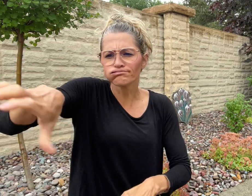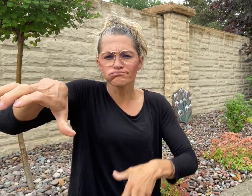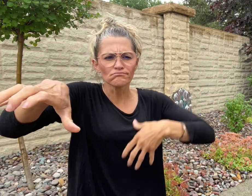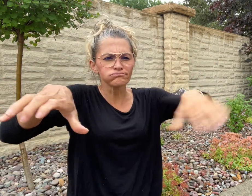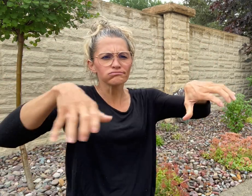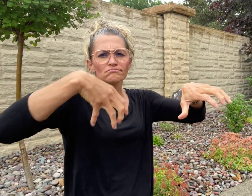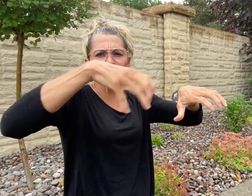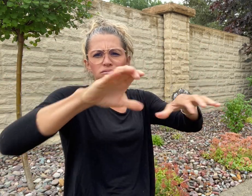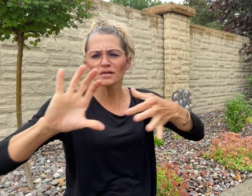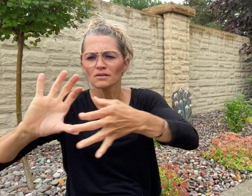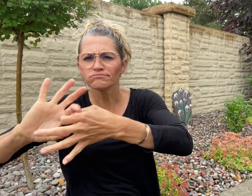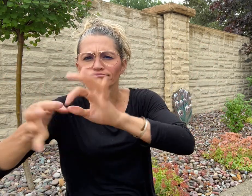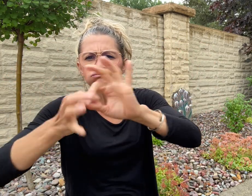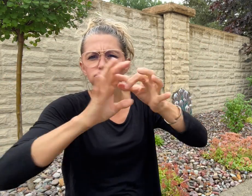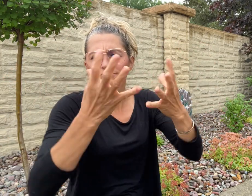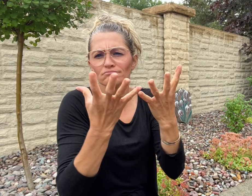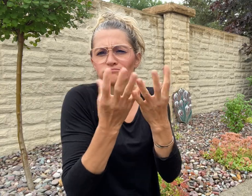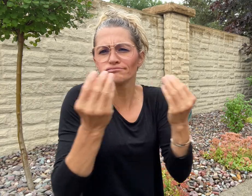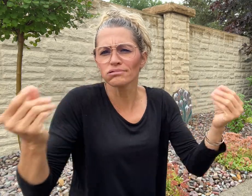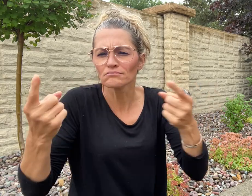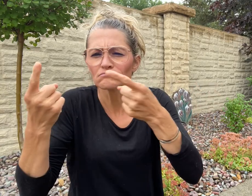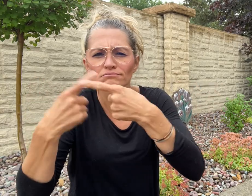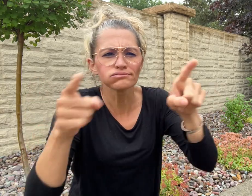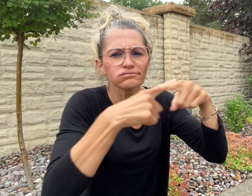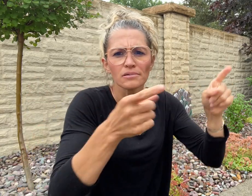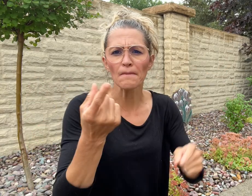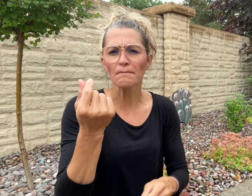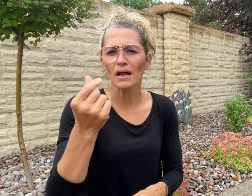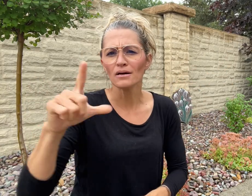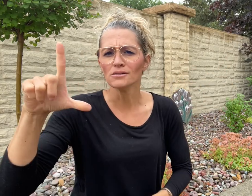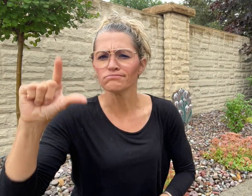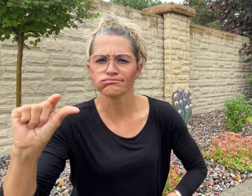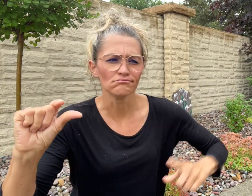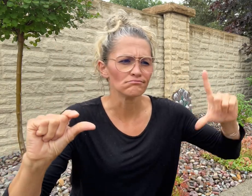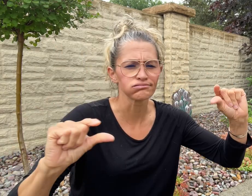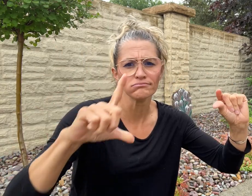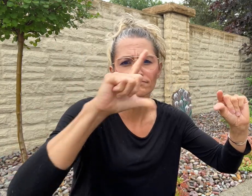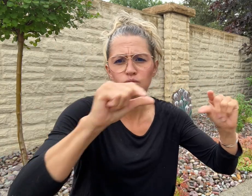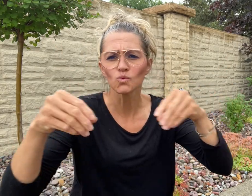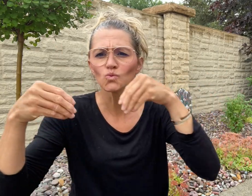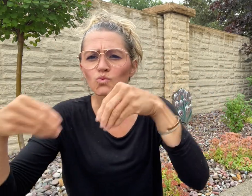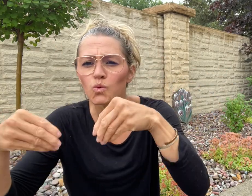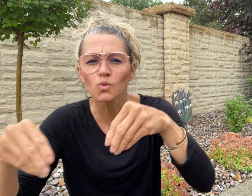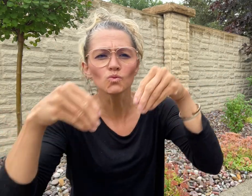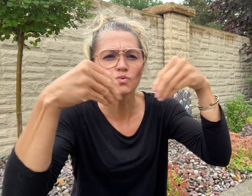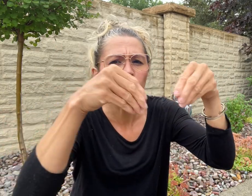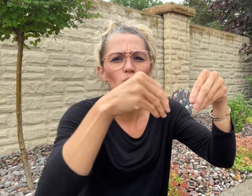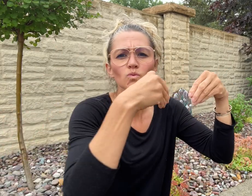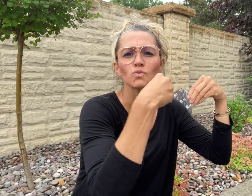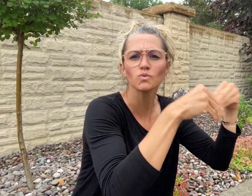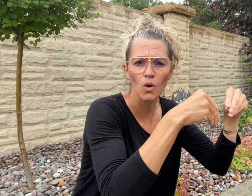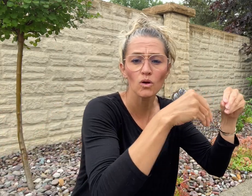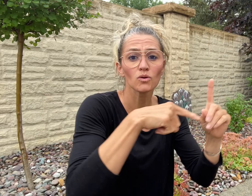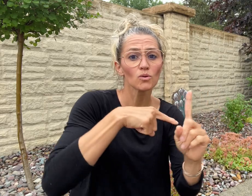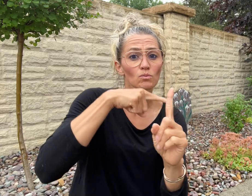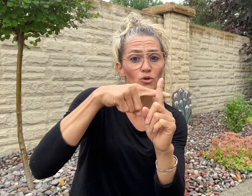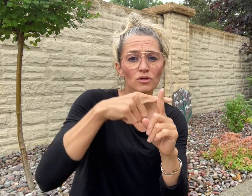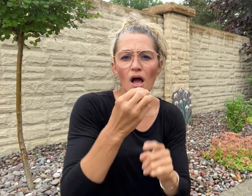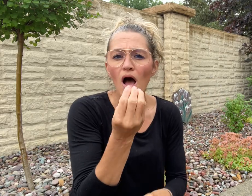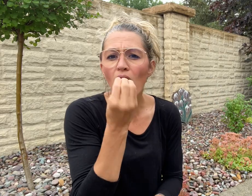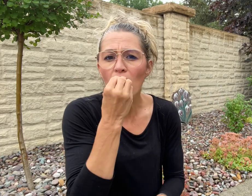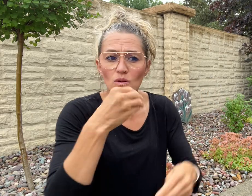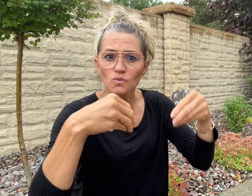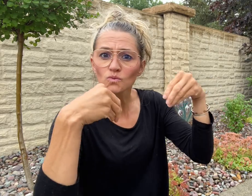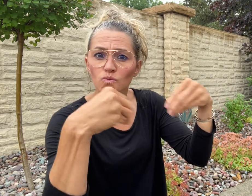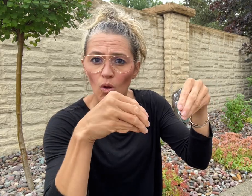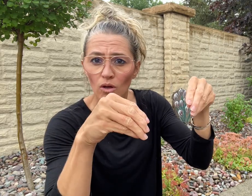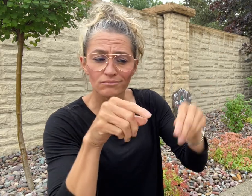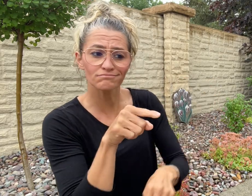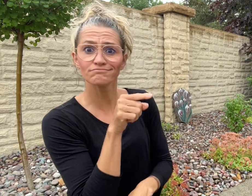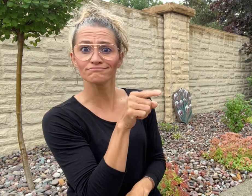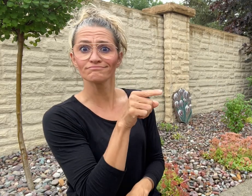of discount department stores, and grocery stores, was accused